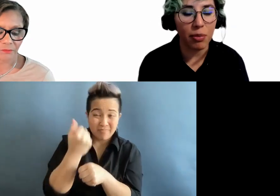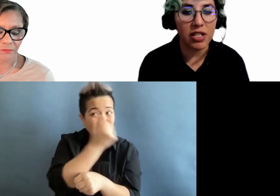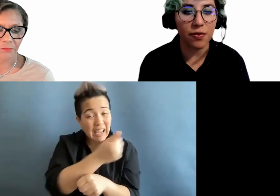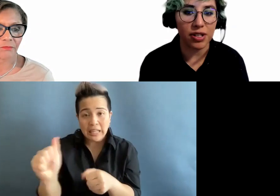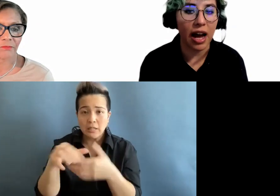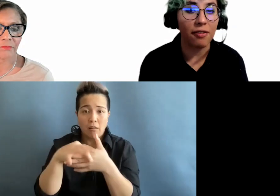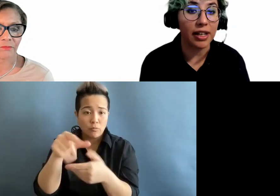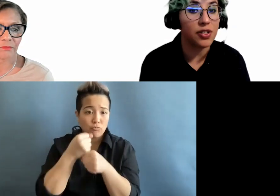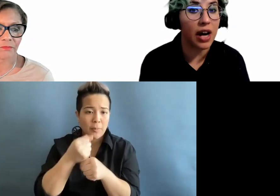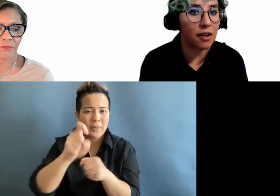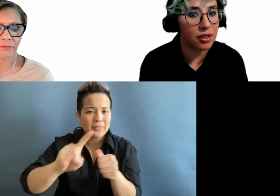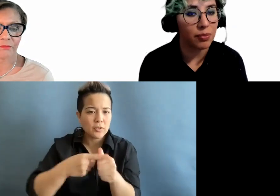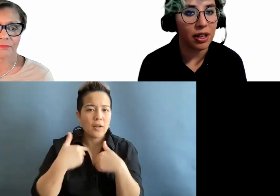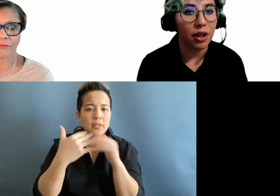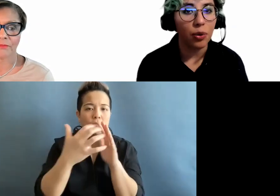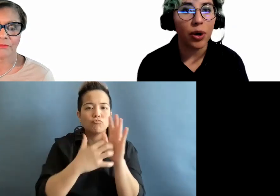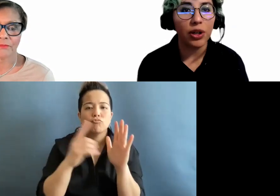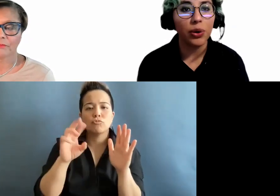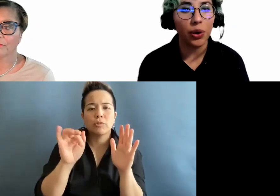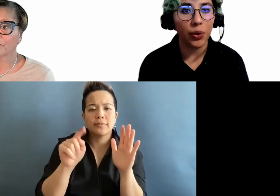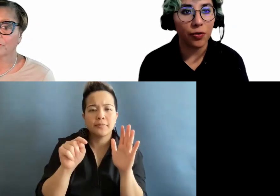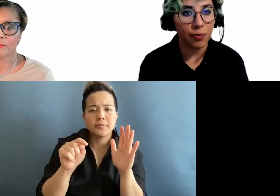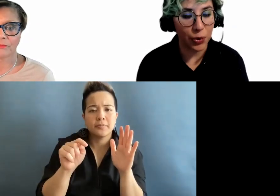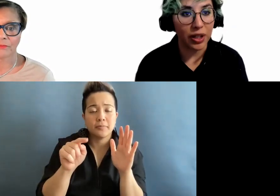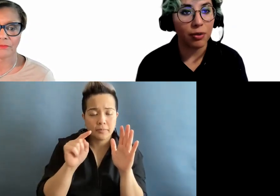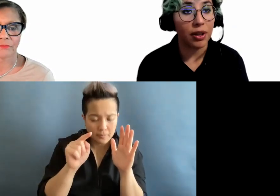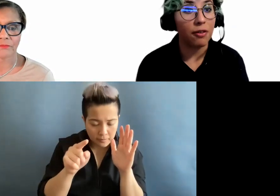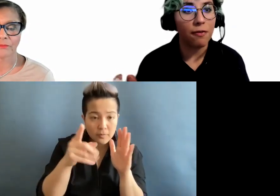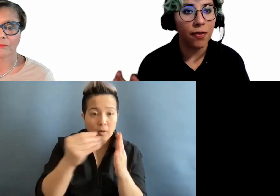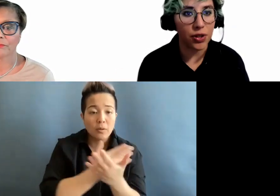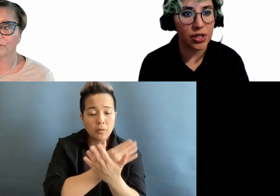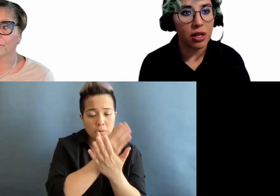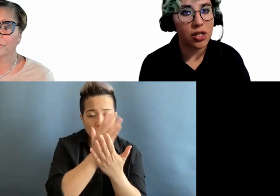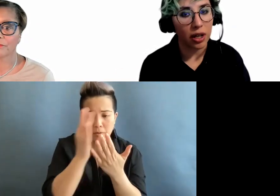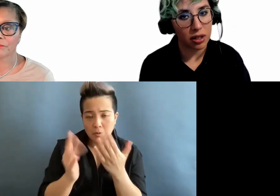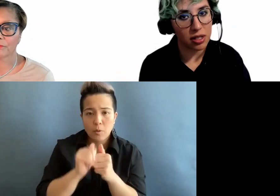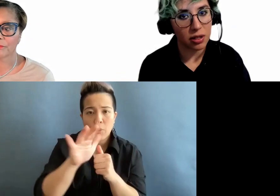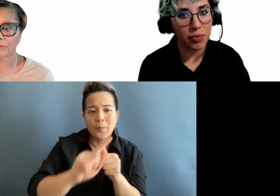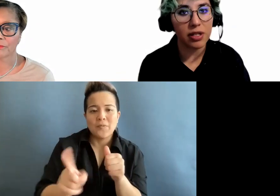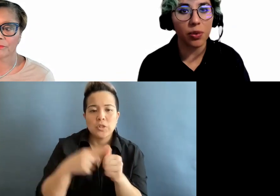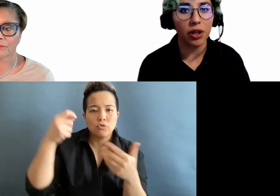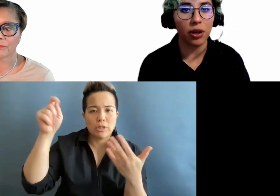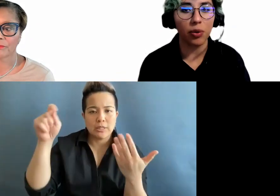must first have a draft where you go through it with your first checklist. This is where you go